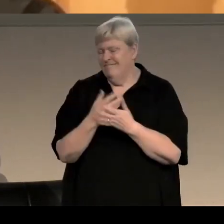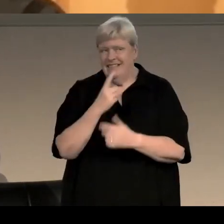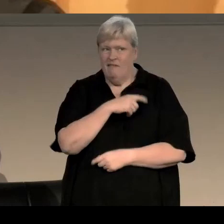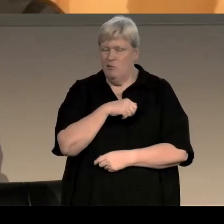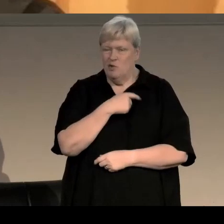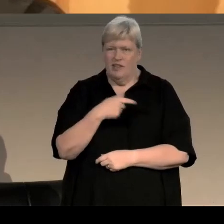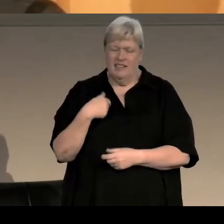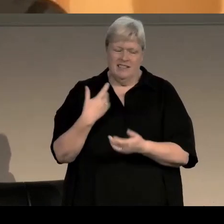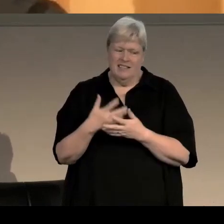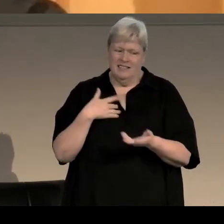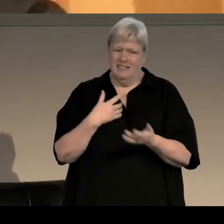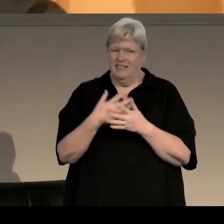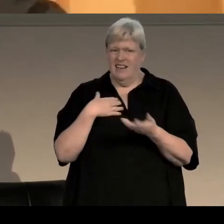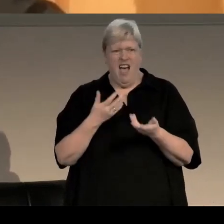I'd have to wait for a lot of people to die first.